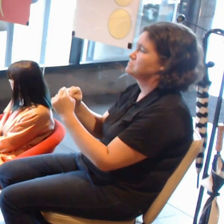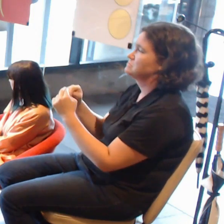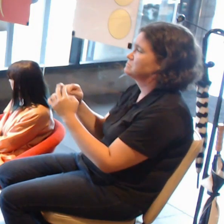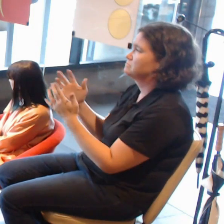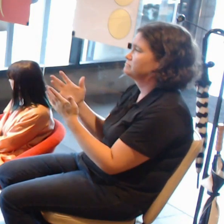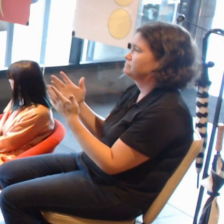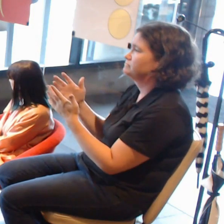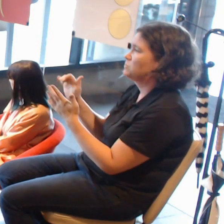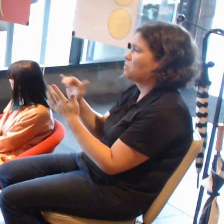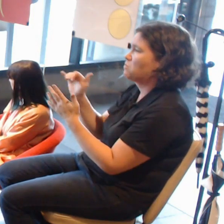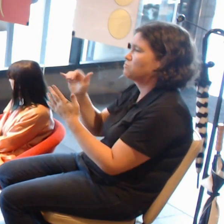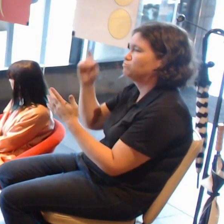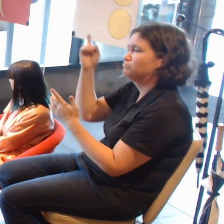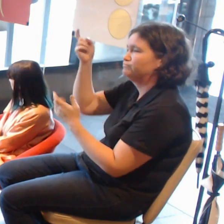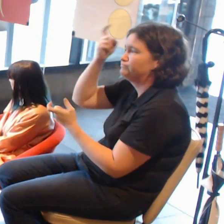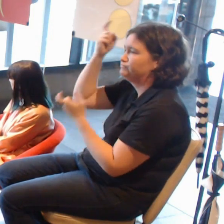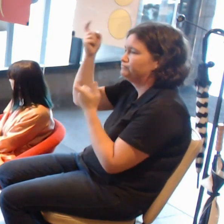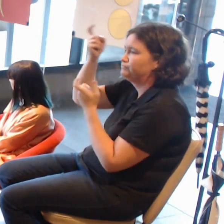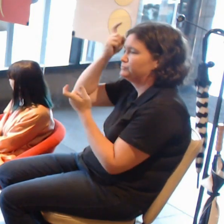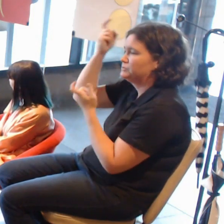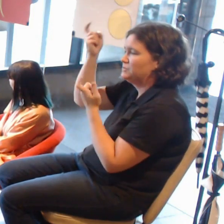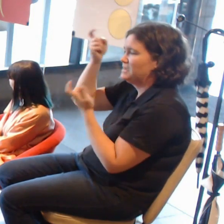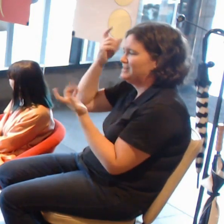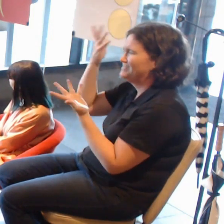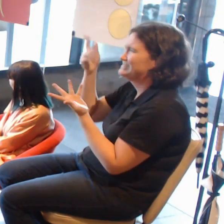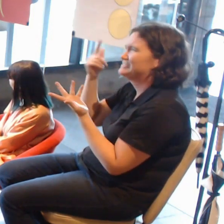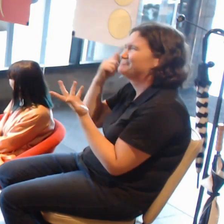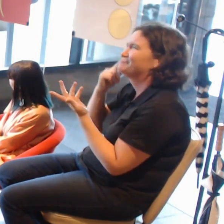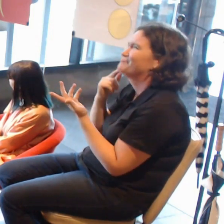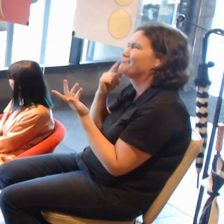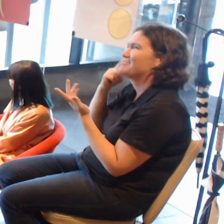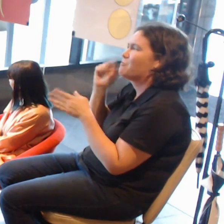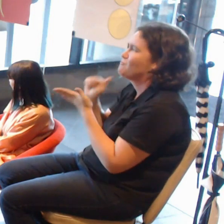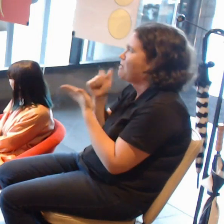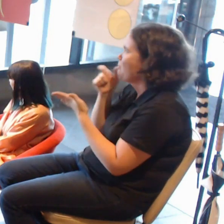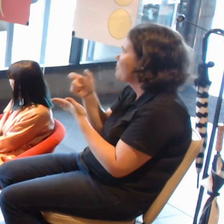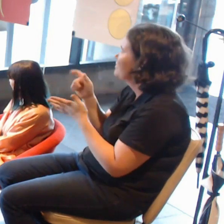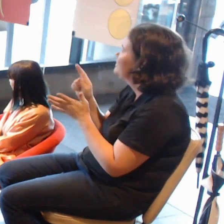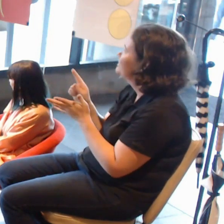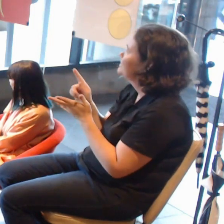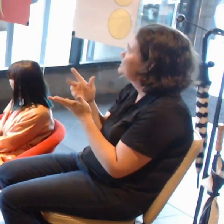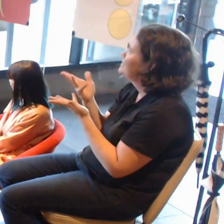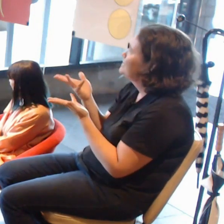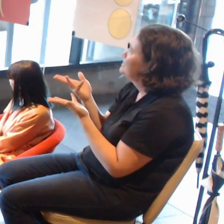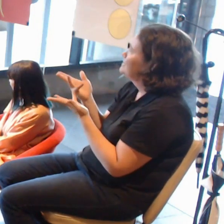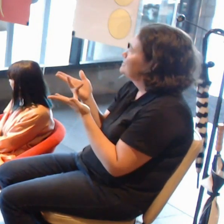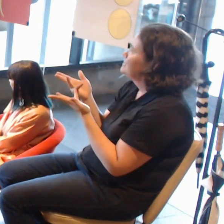The word is not coming to me. Groundbreaking, I suppose.